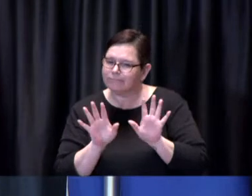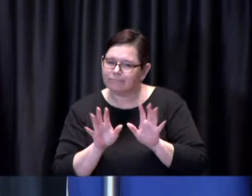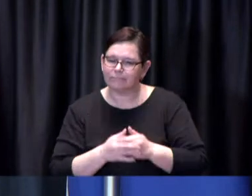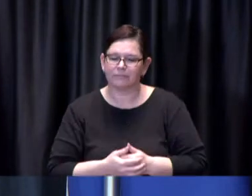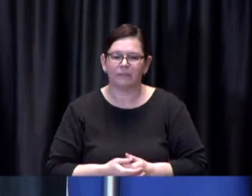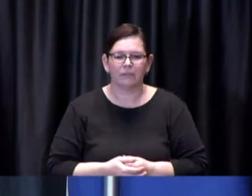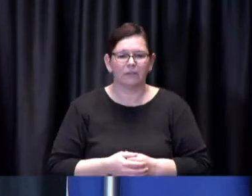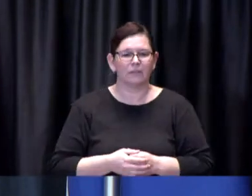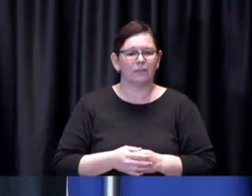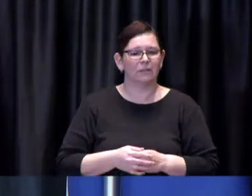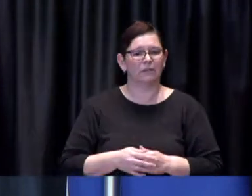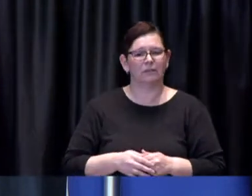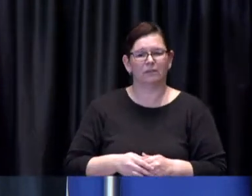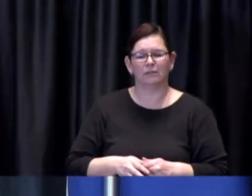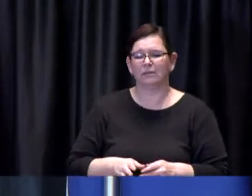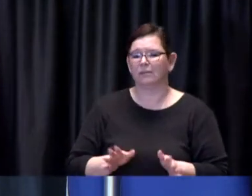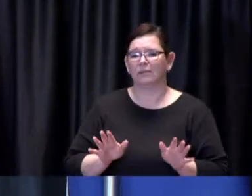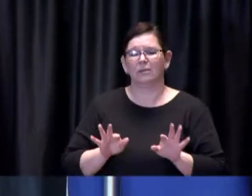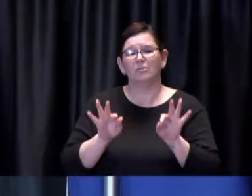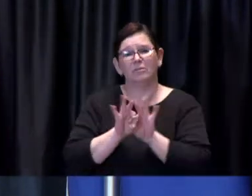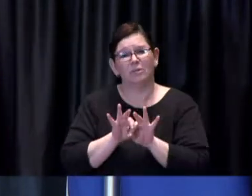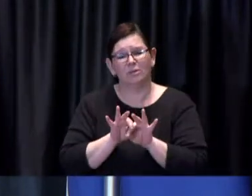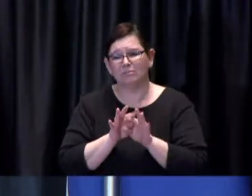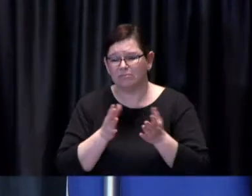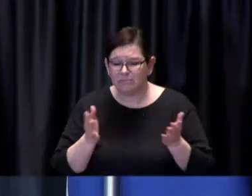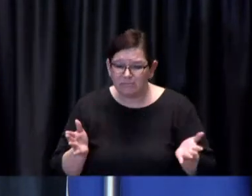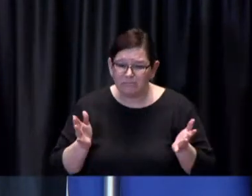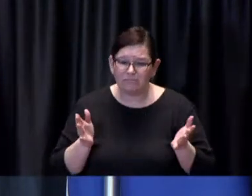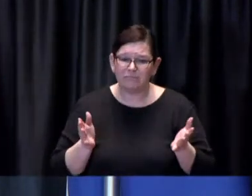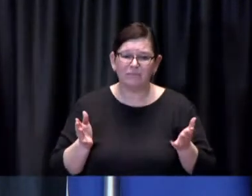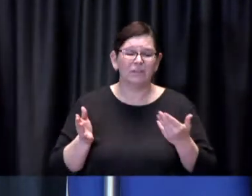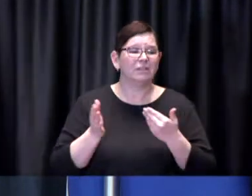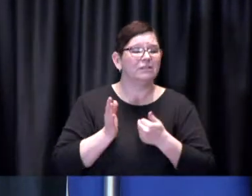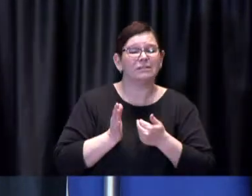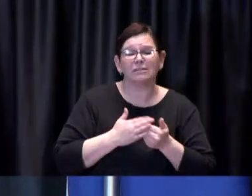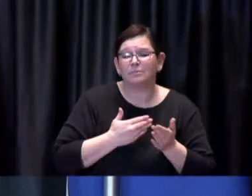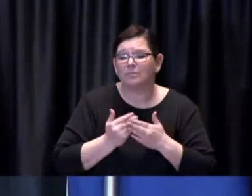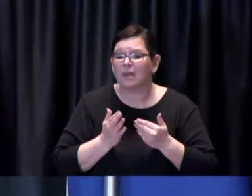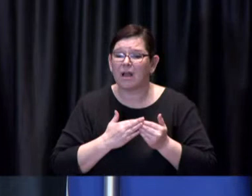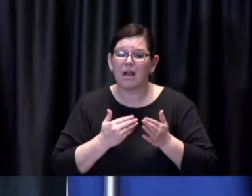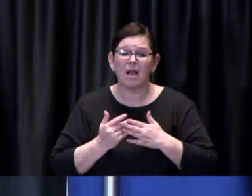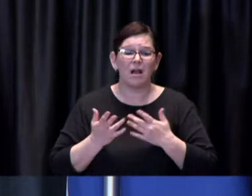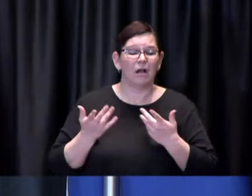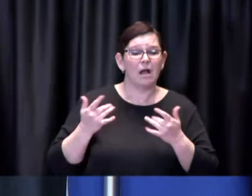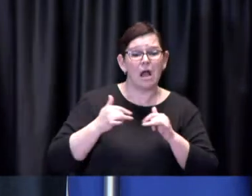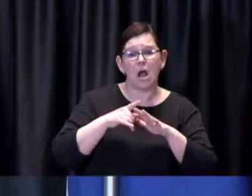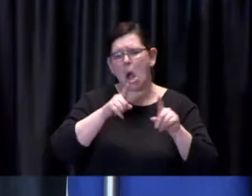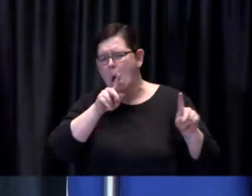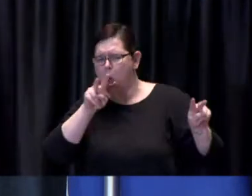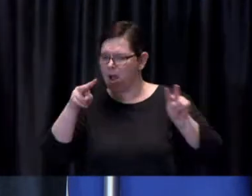make a difference regardless of of what framework there is and what rules might be provided for